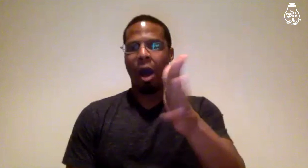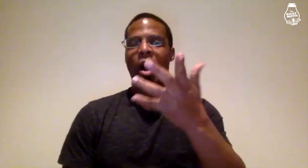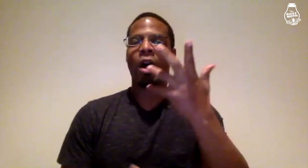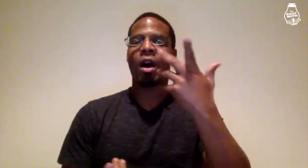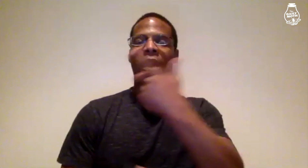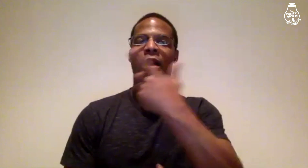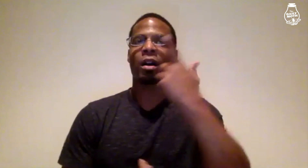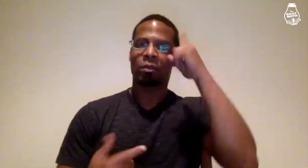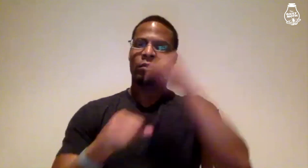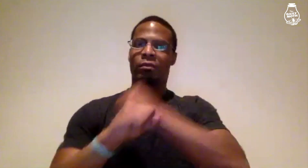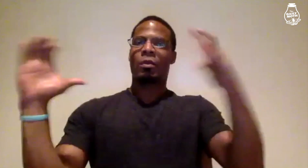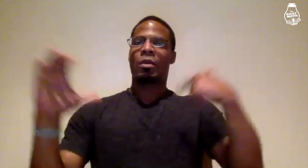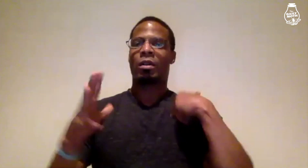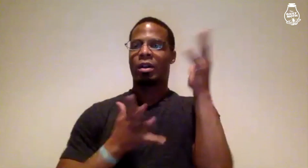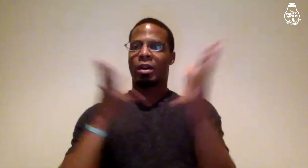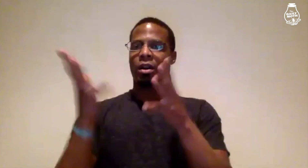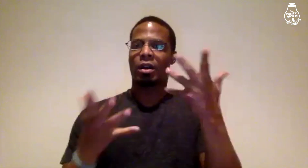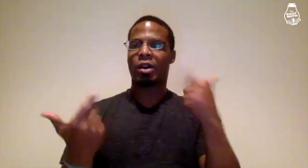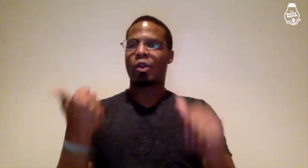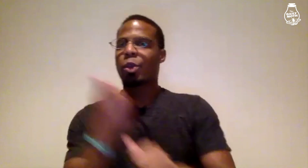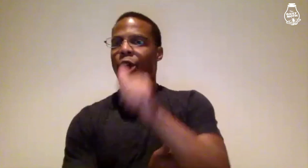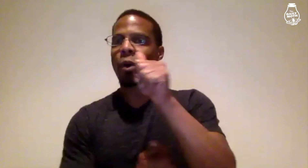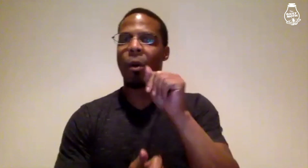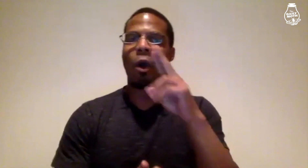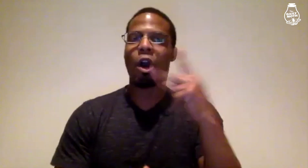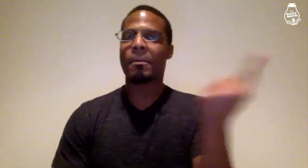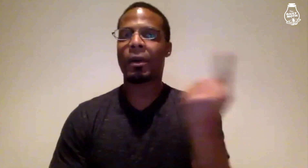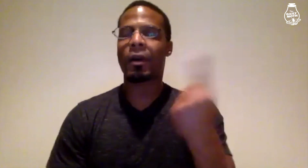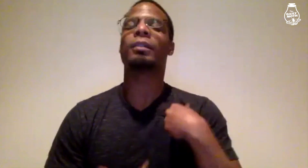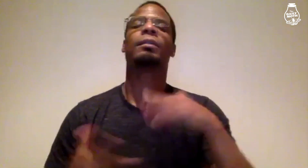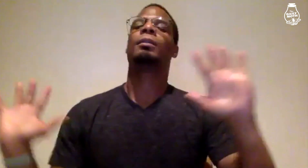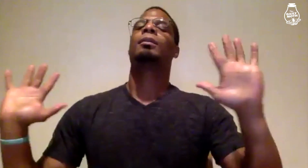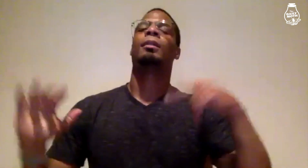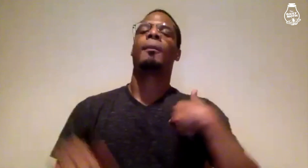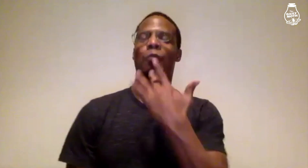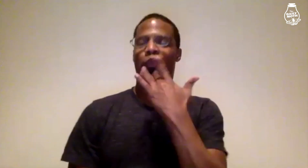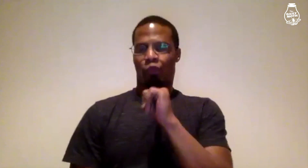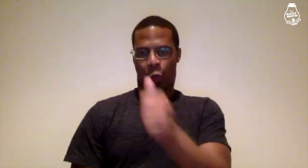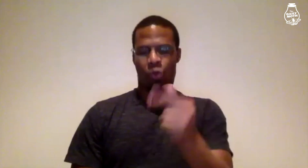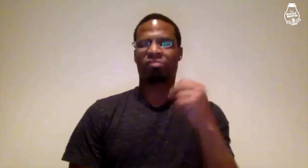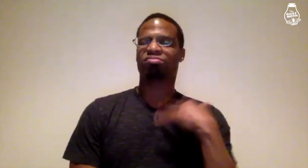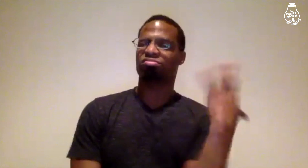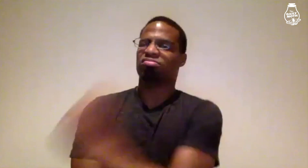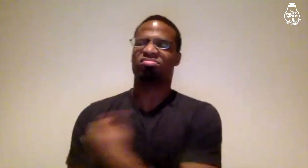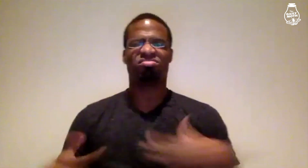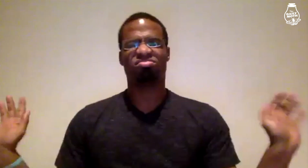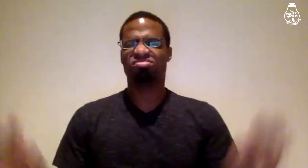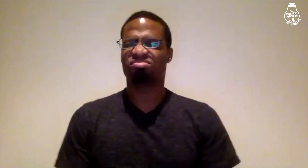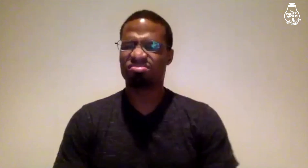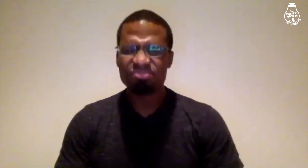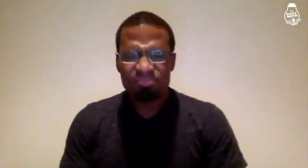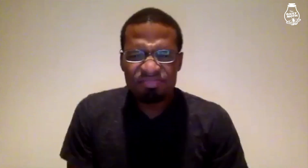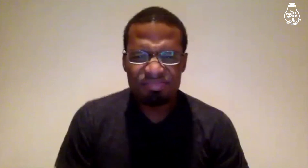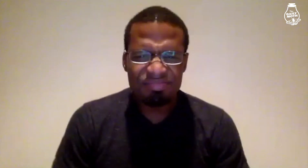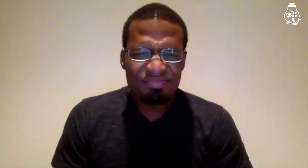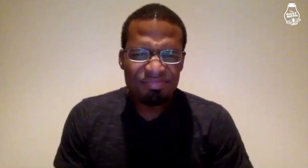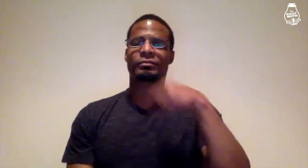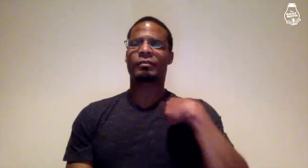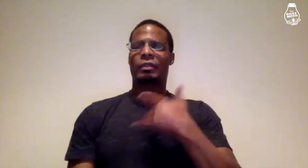they might think that my hand gestures/signing is a threat. I prefer not to be in that situation and I left.